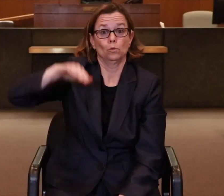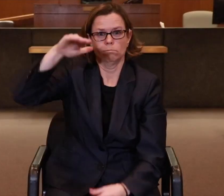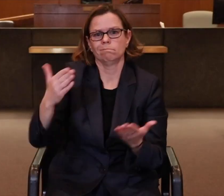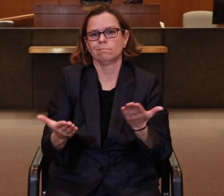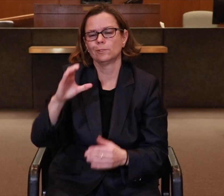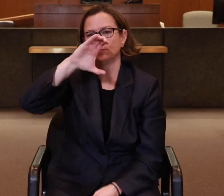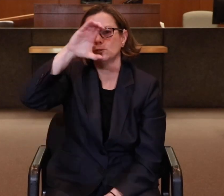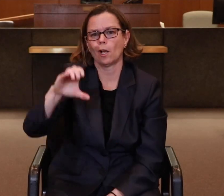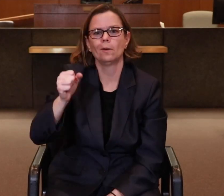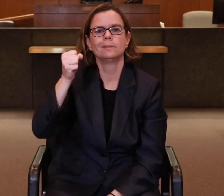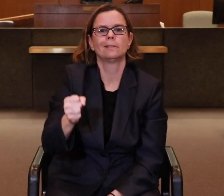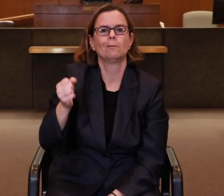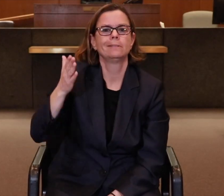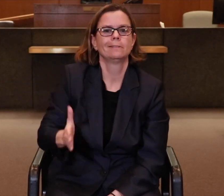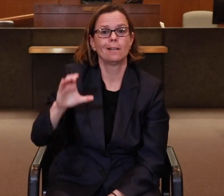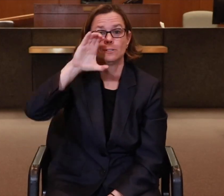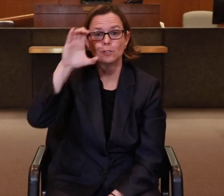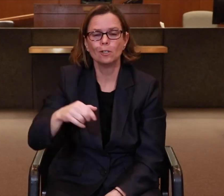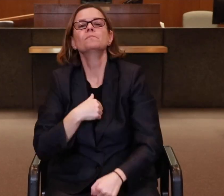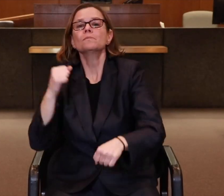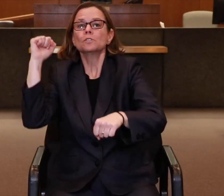I grew up here in the southside of Chicago.